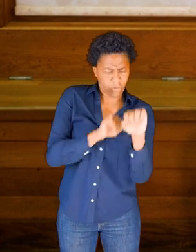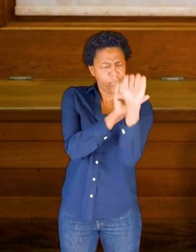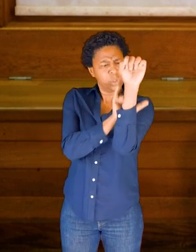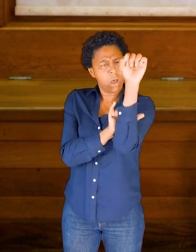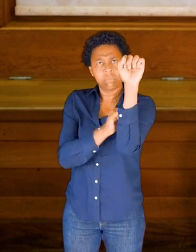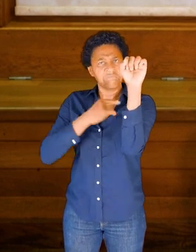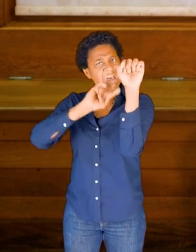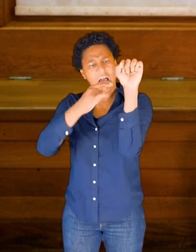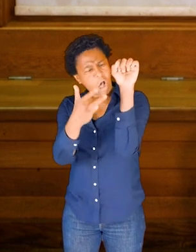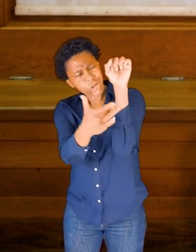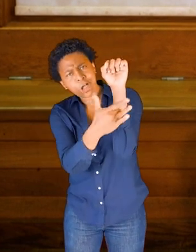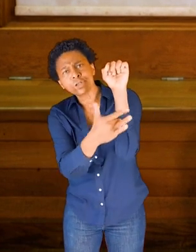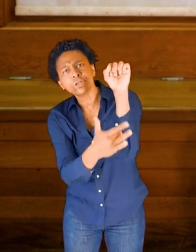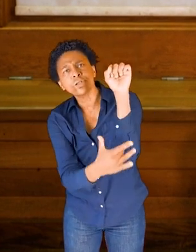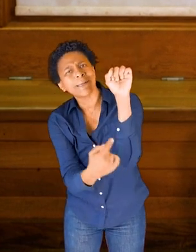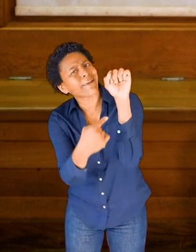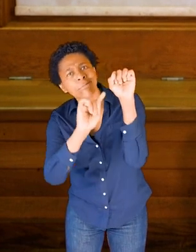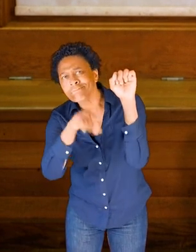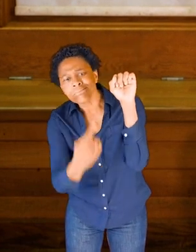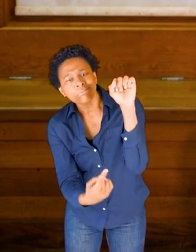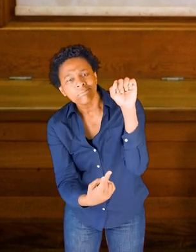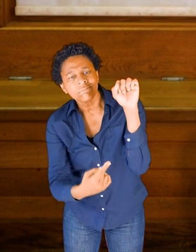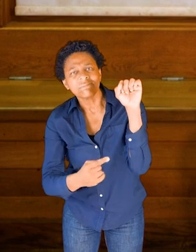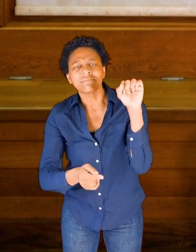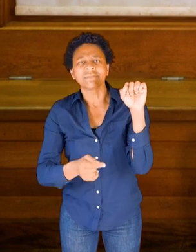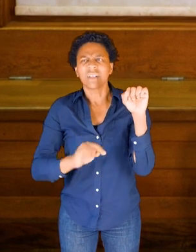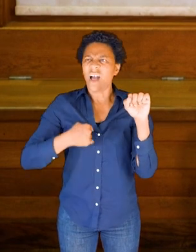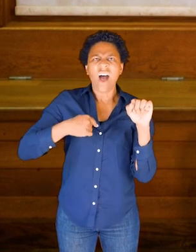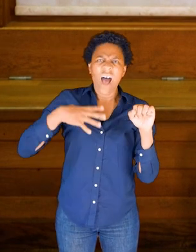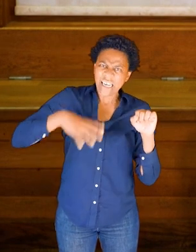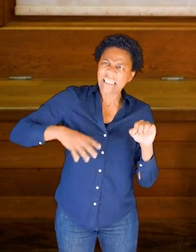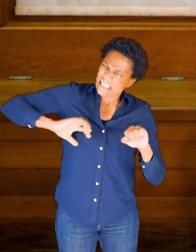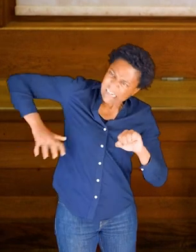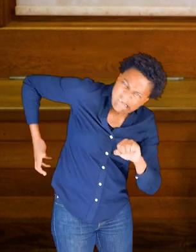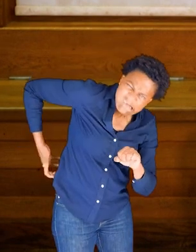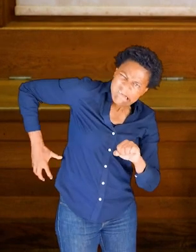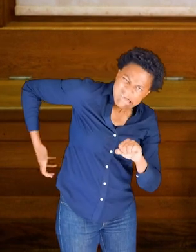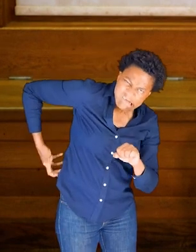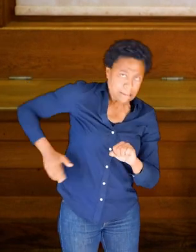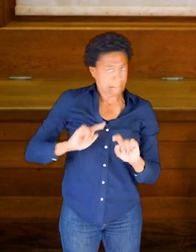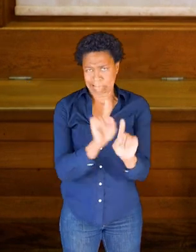that I can't touch unless I really send my fingers deep into my body.